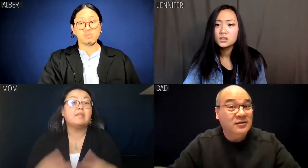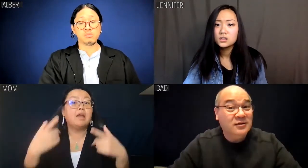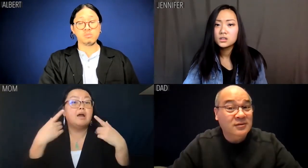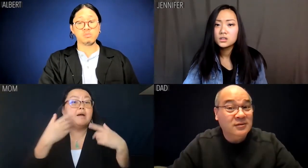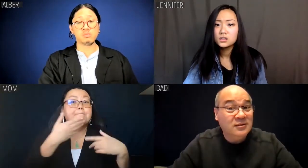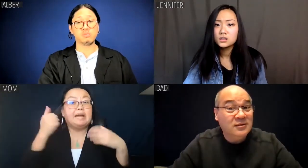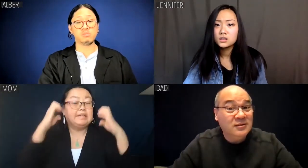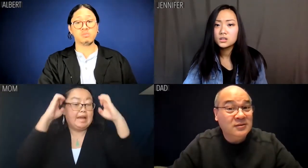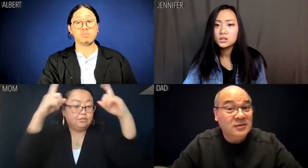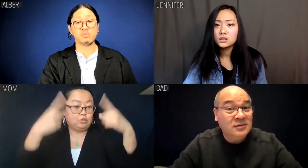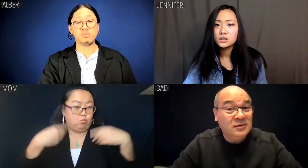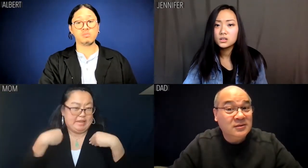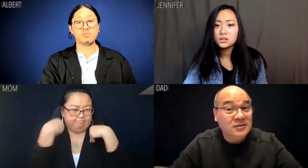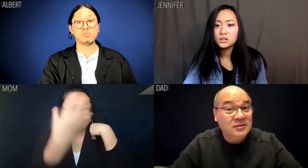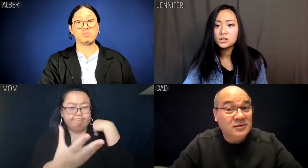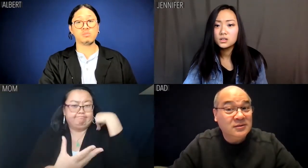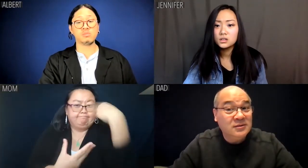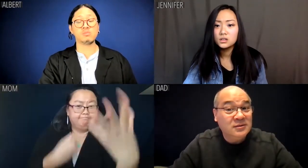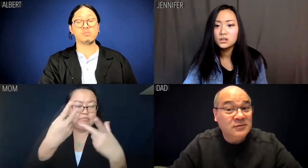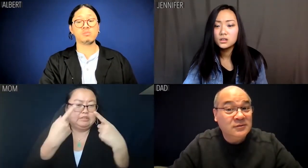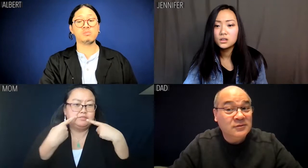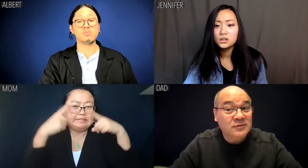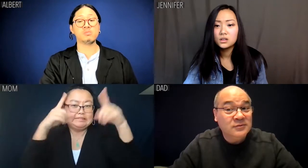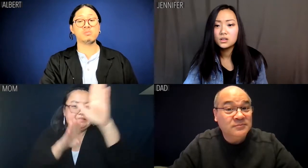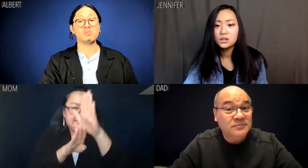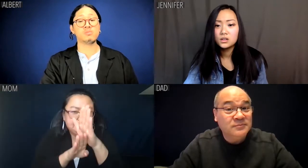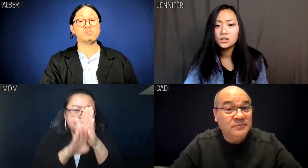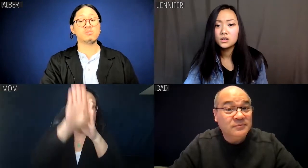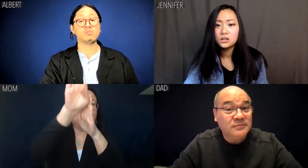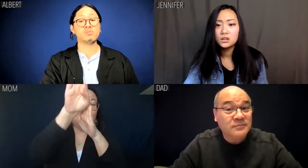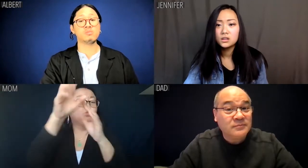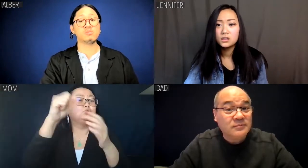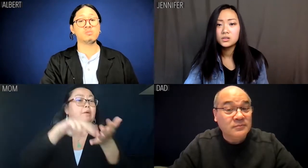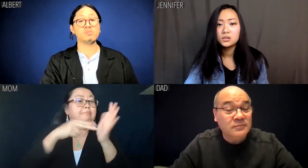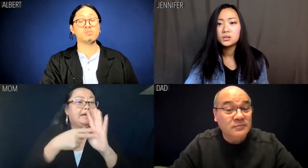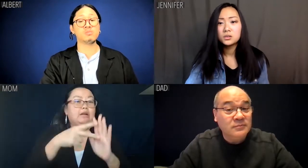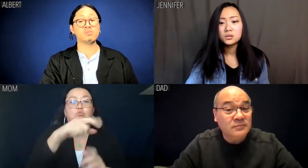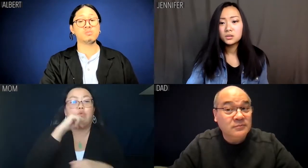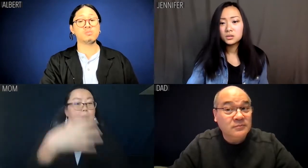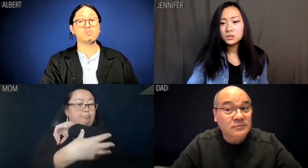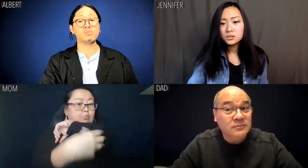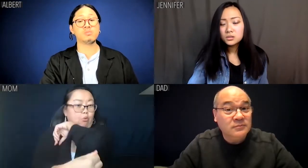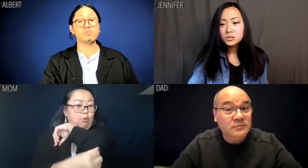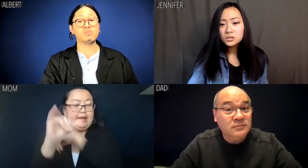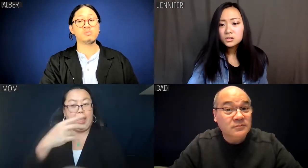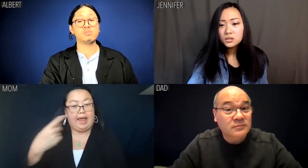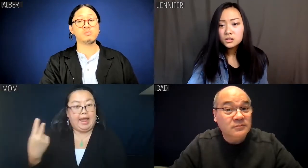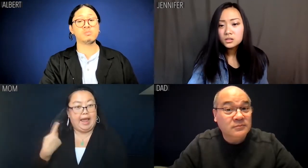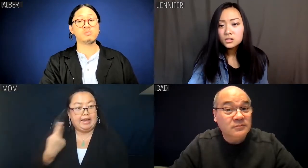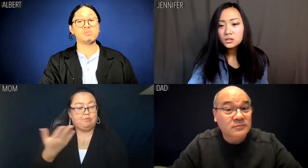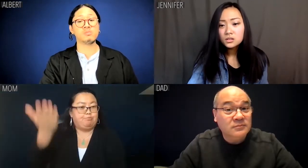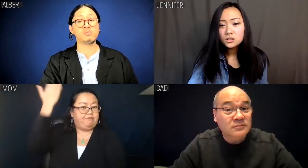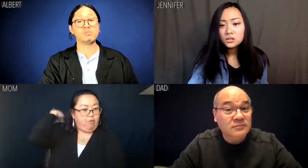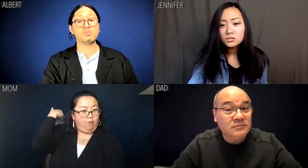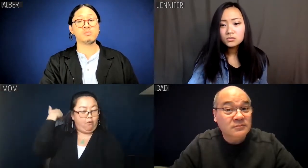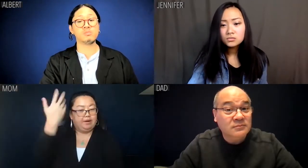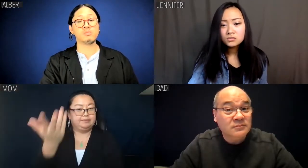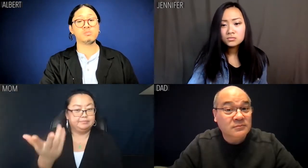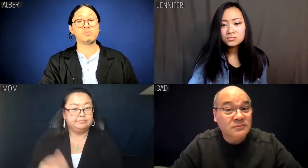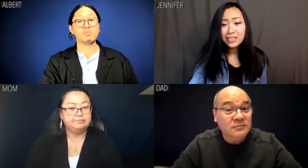Mom: We gave you the best education we could so that you would never be poor like we were.